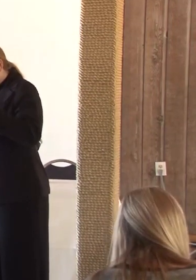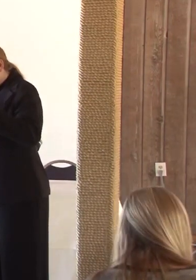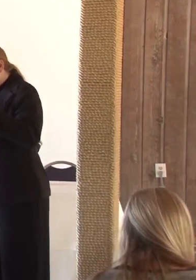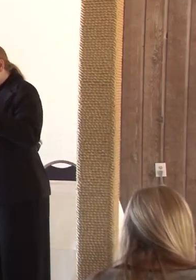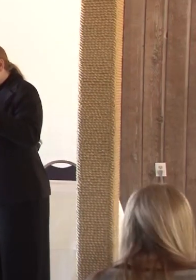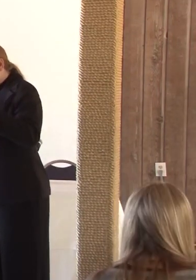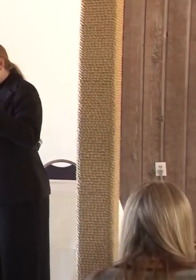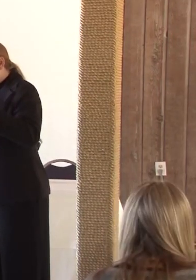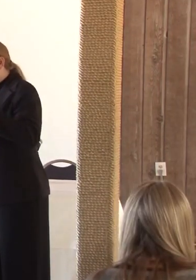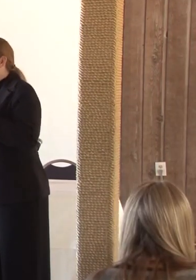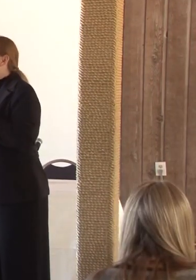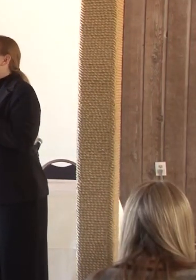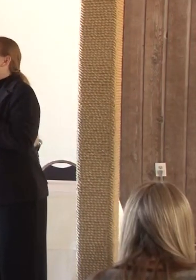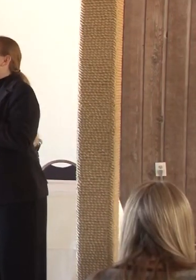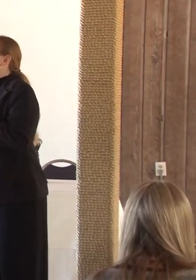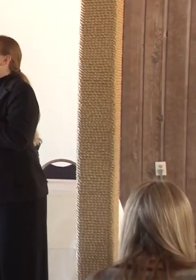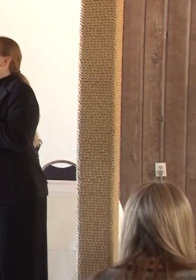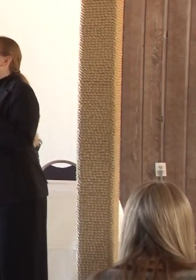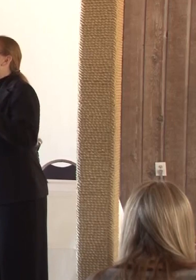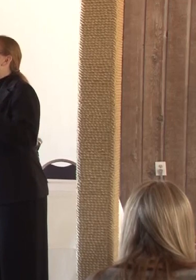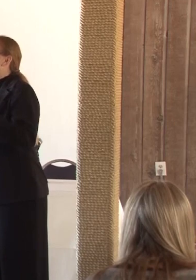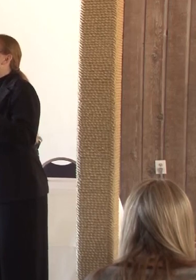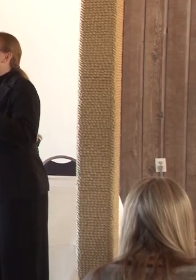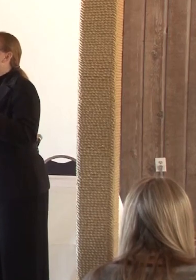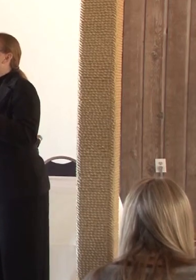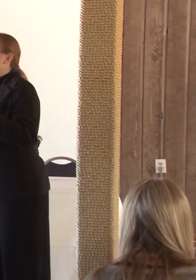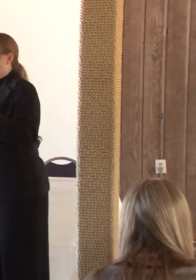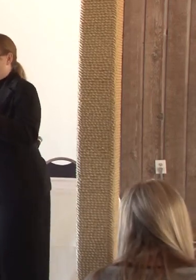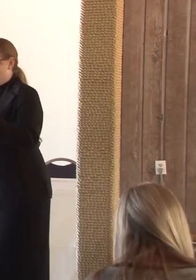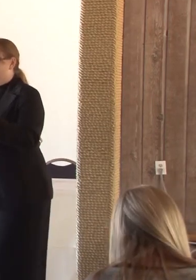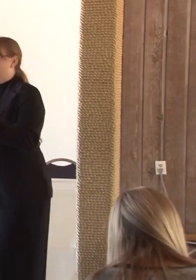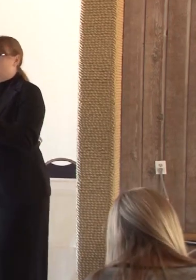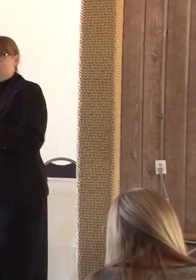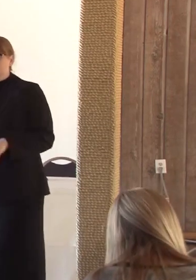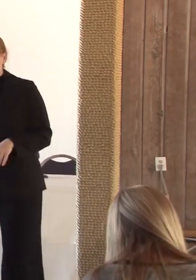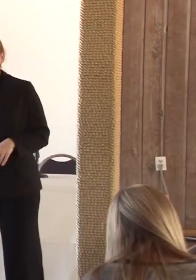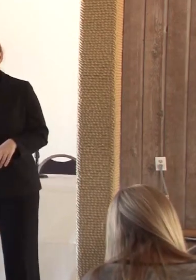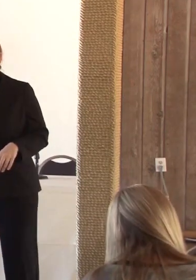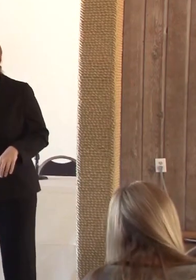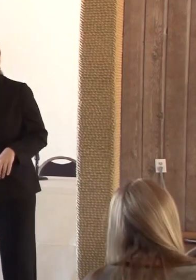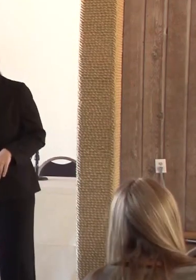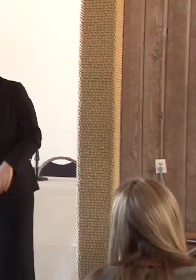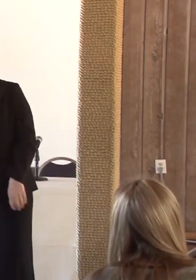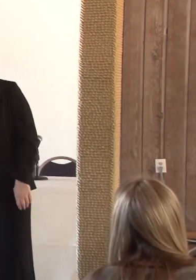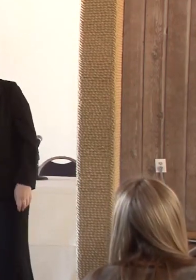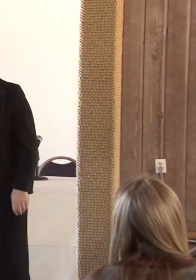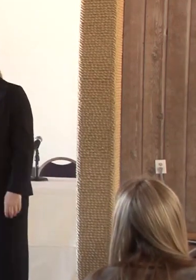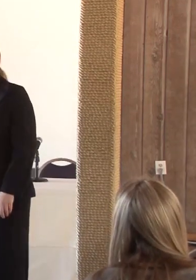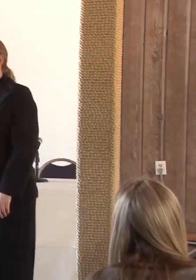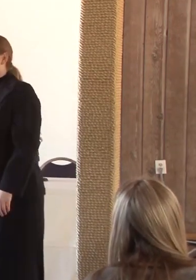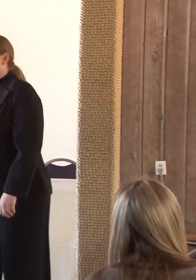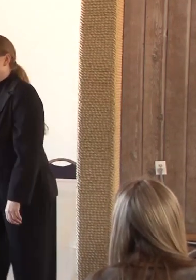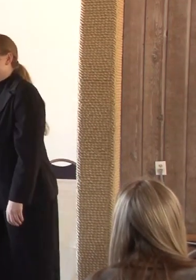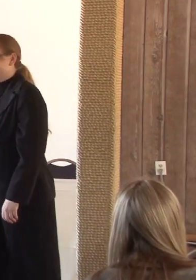time and things but maybe six o'clock. Right behind us it's free